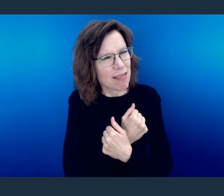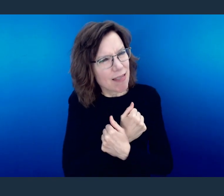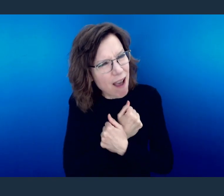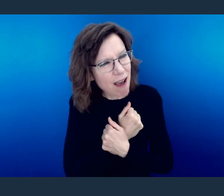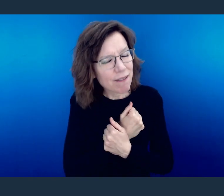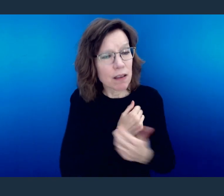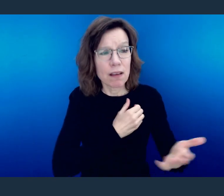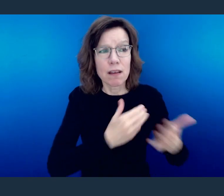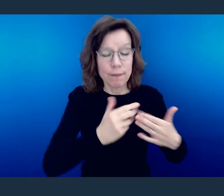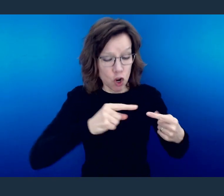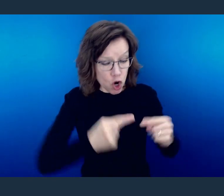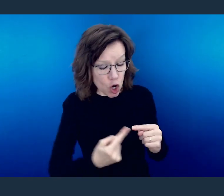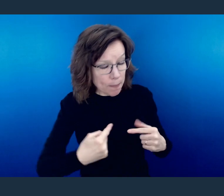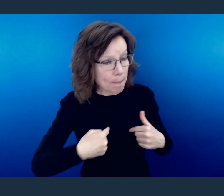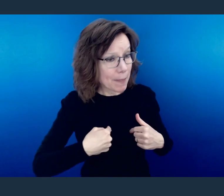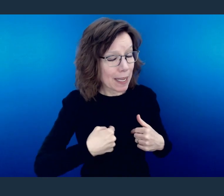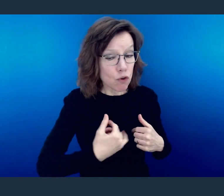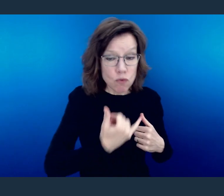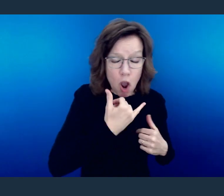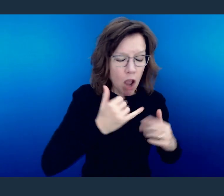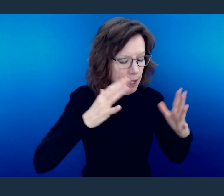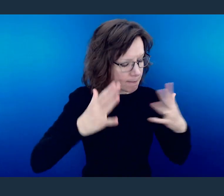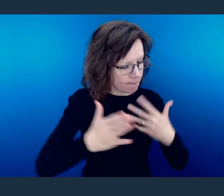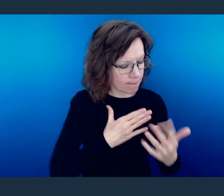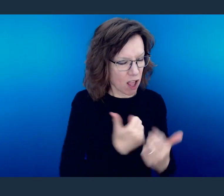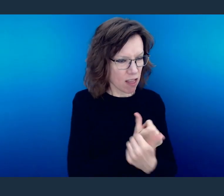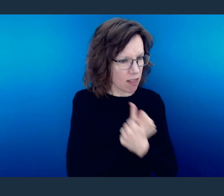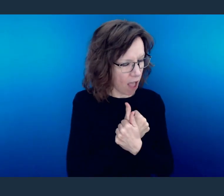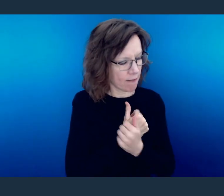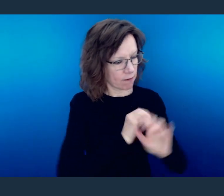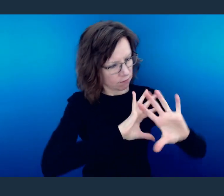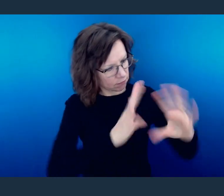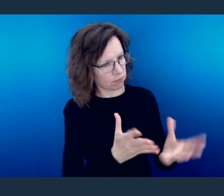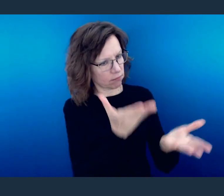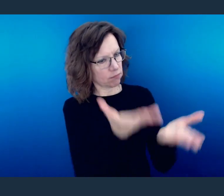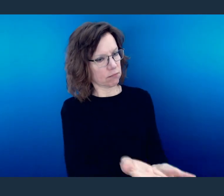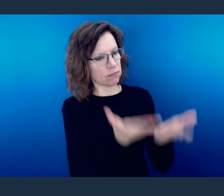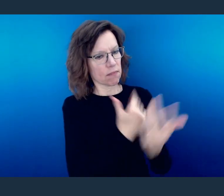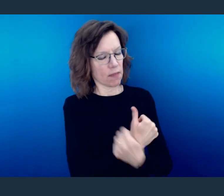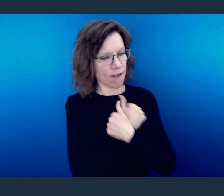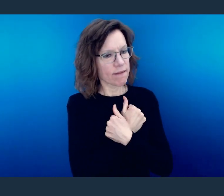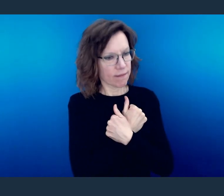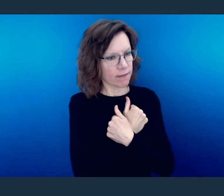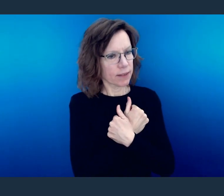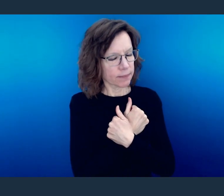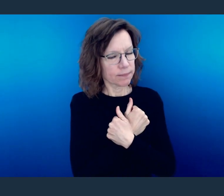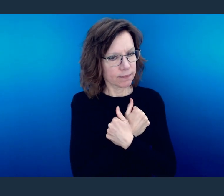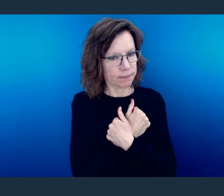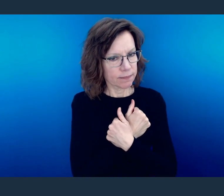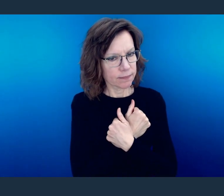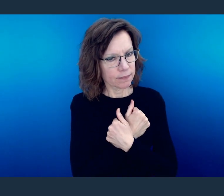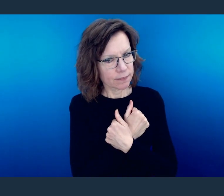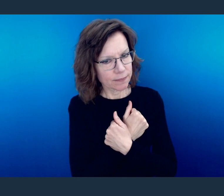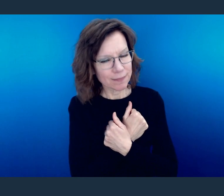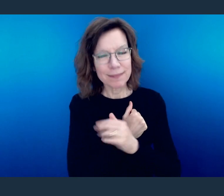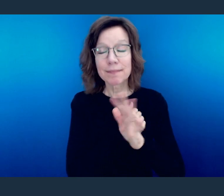Whether they've done right or wrong by you, learn to love people right where they are.